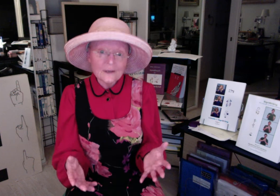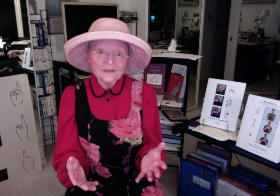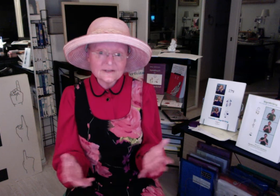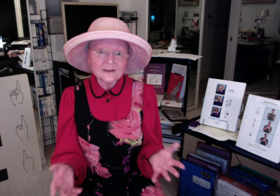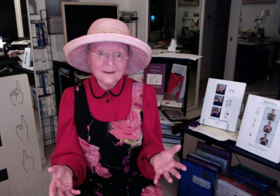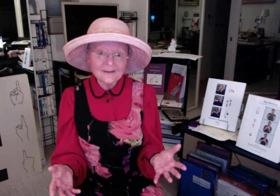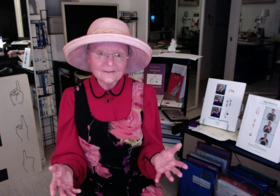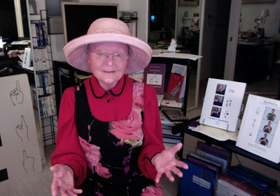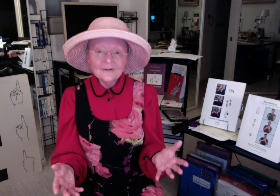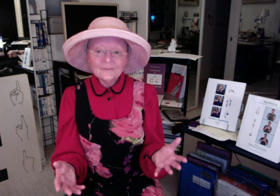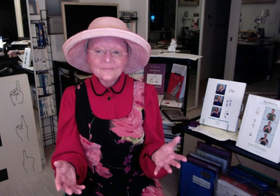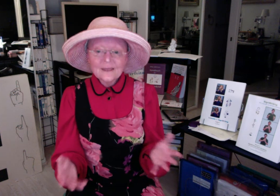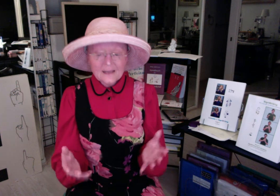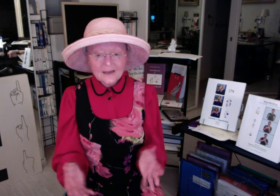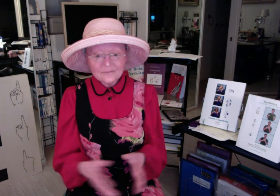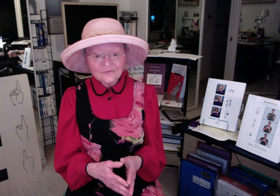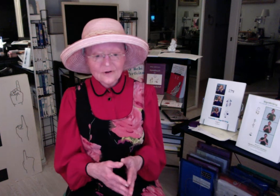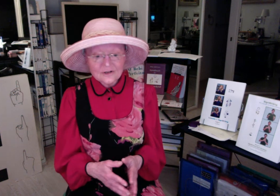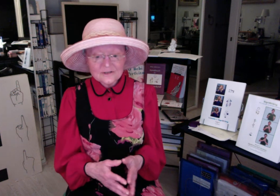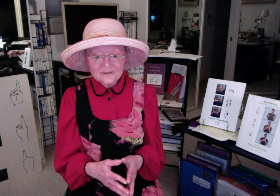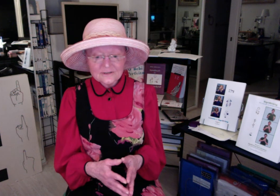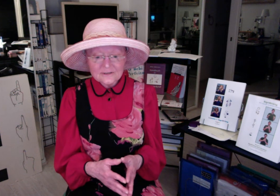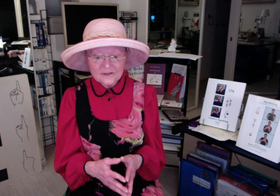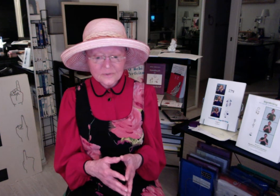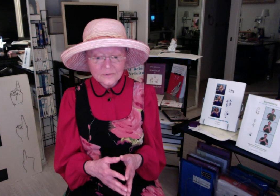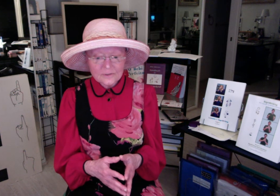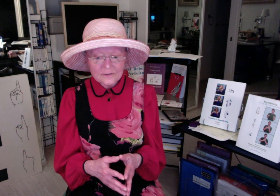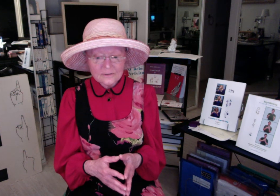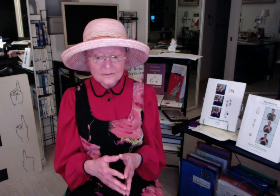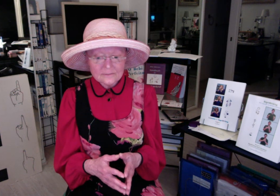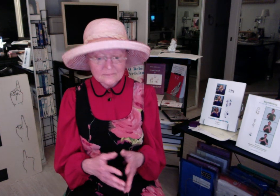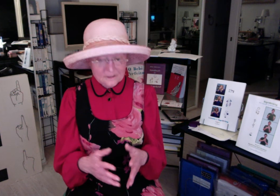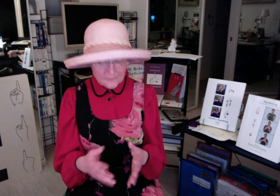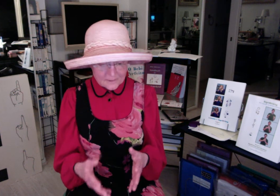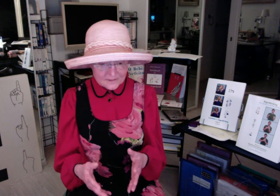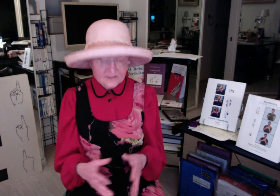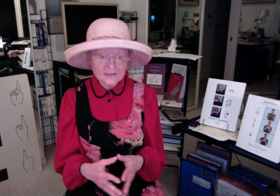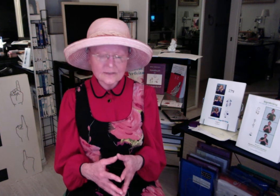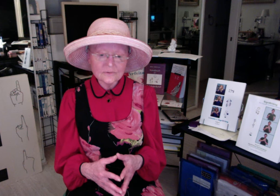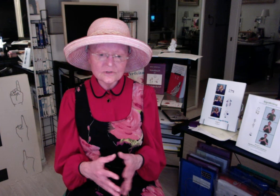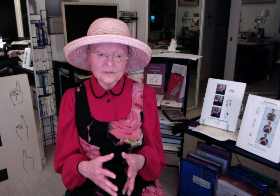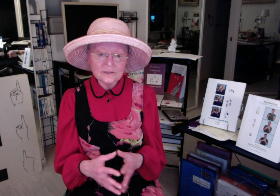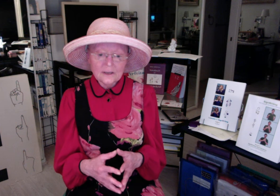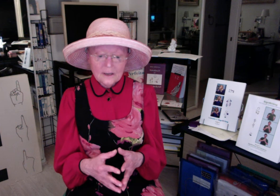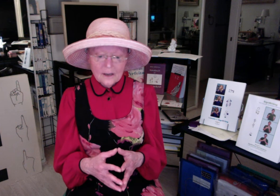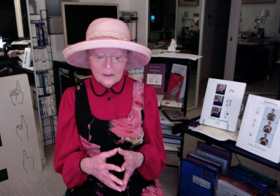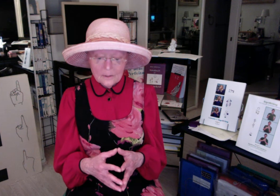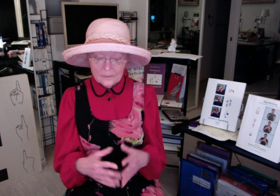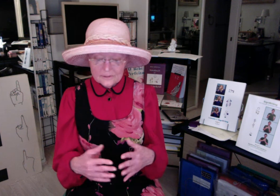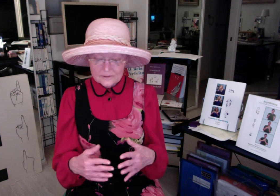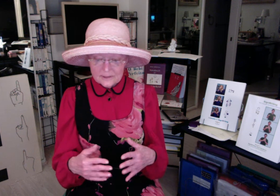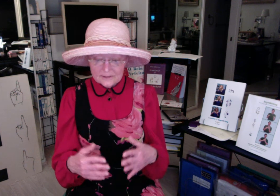sign. Adam Frost is an expert in American Sign Language. He is a deaf